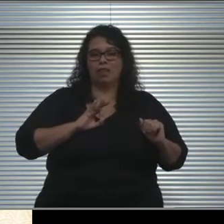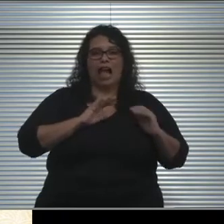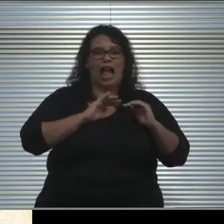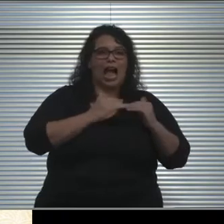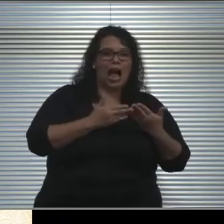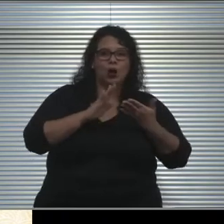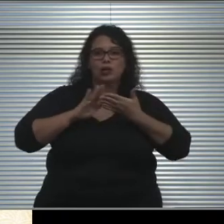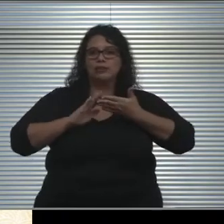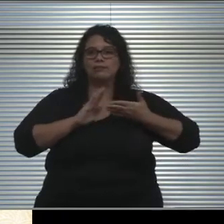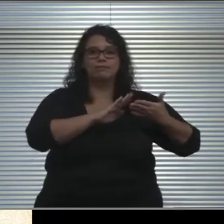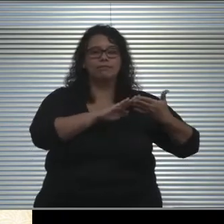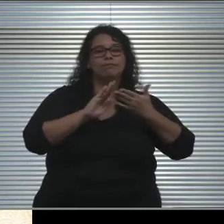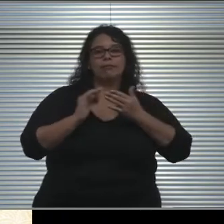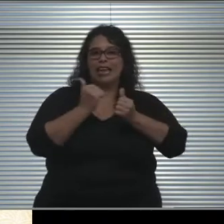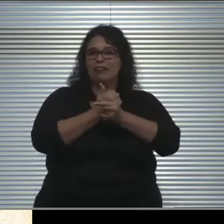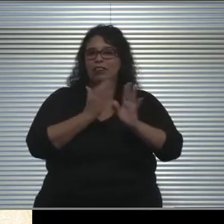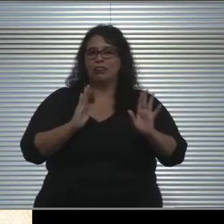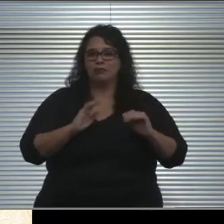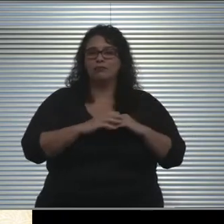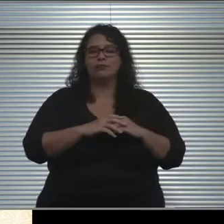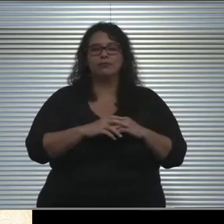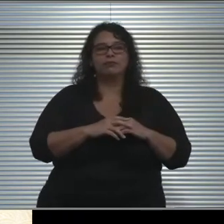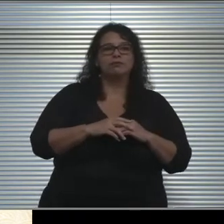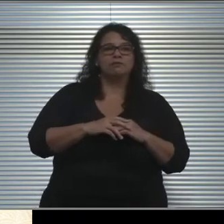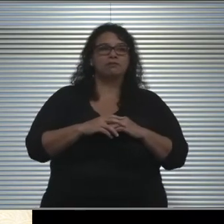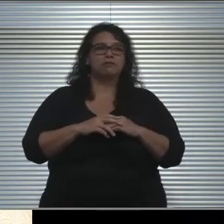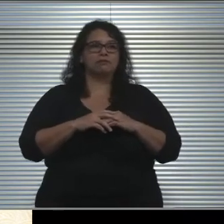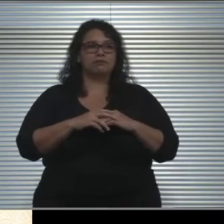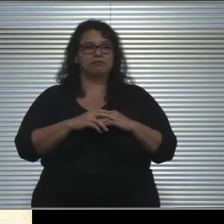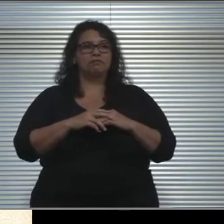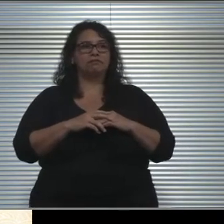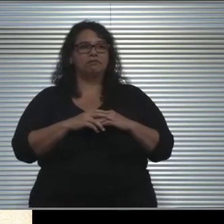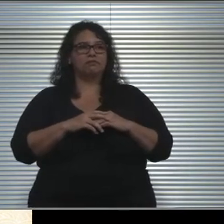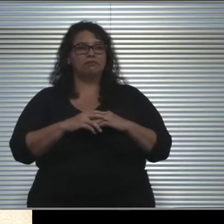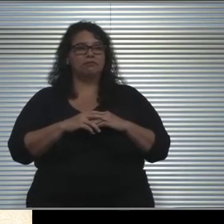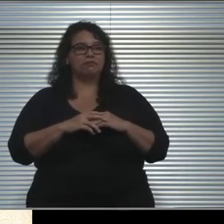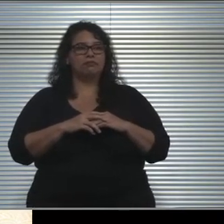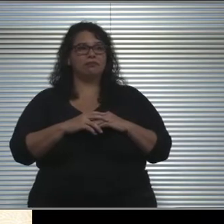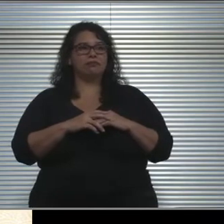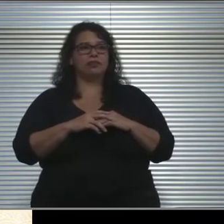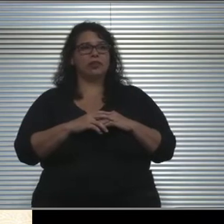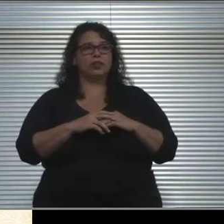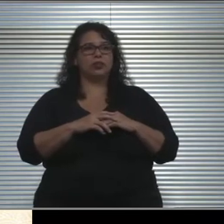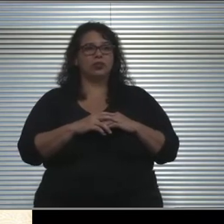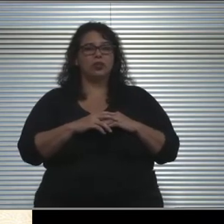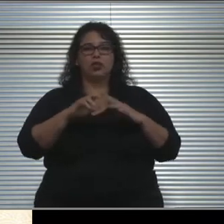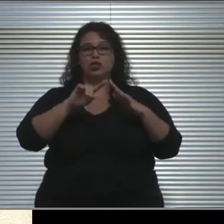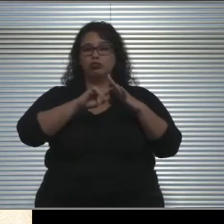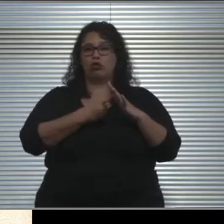disinfected and cleaned, as far as our assessment protocols. We've started some work